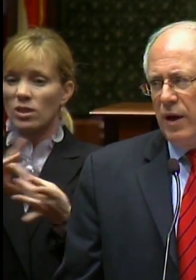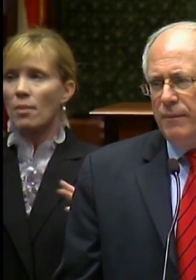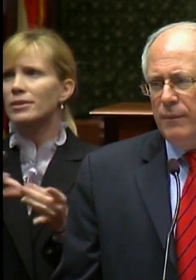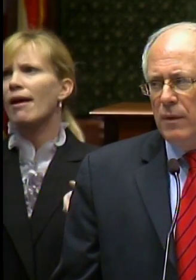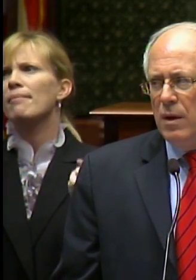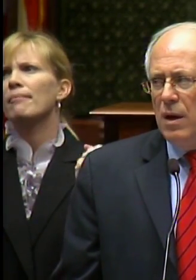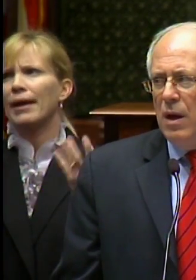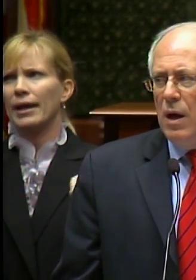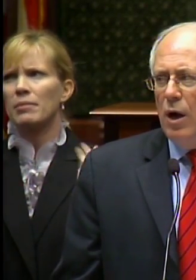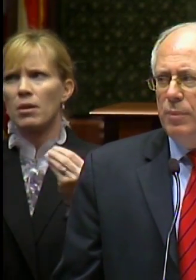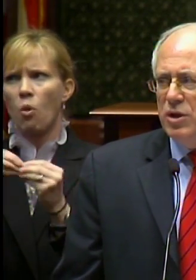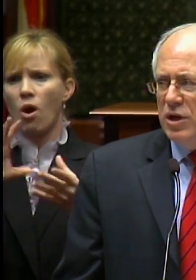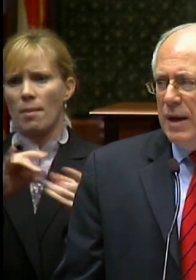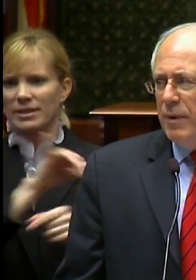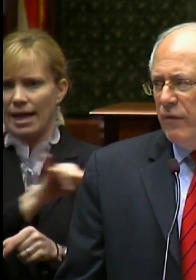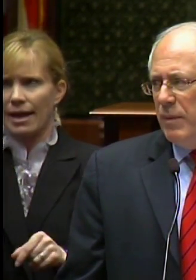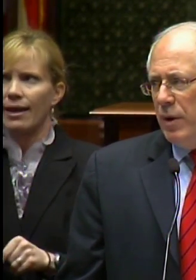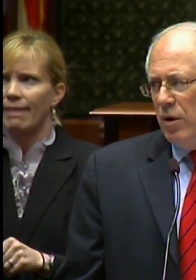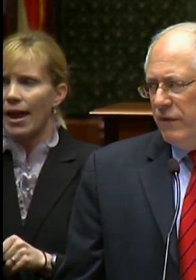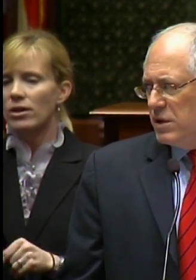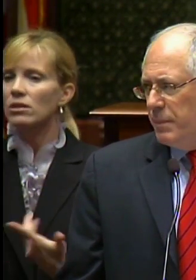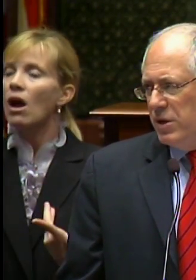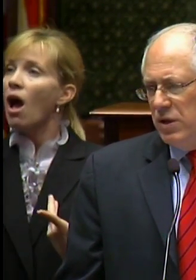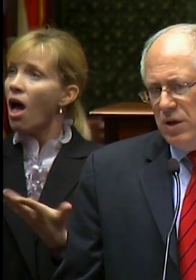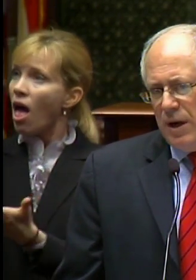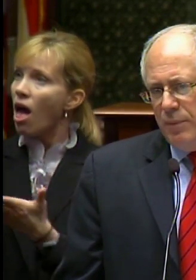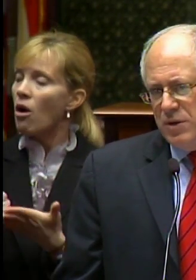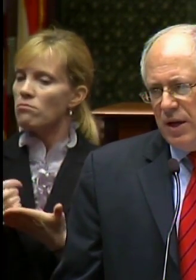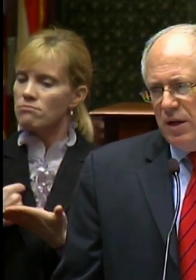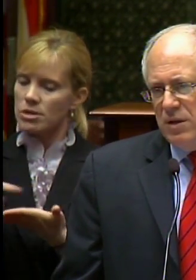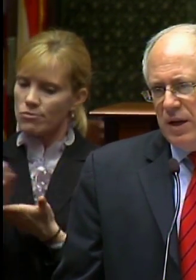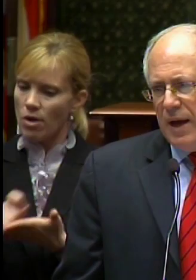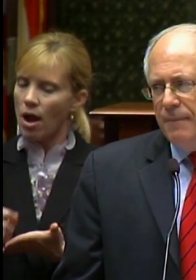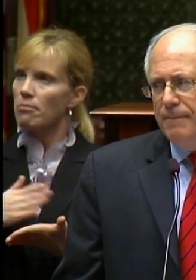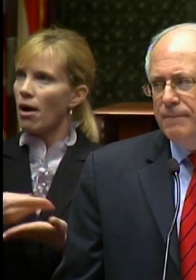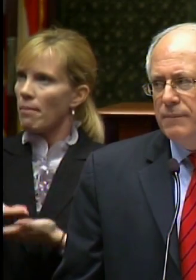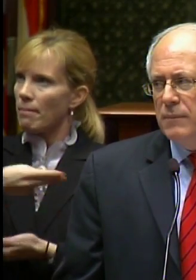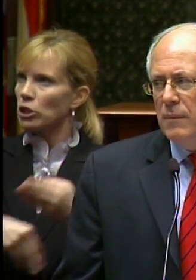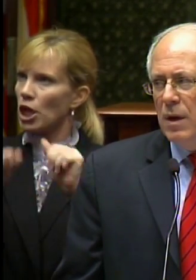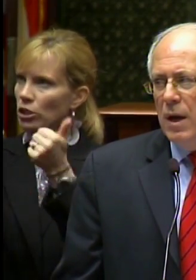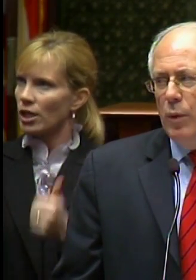them -- helped to shape every part of this budget that I am presenting today.